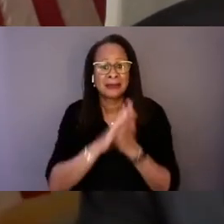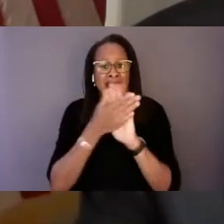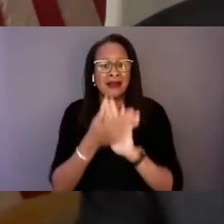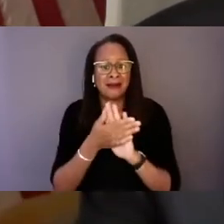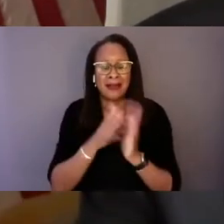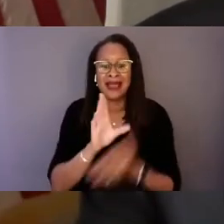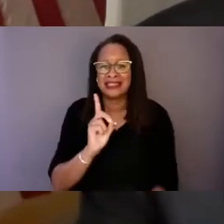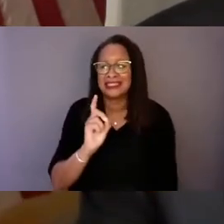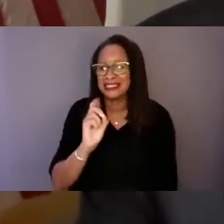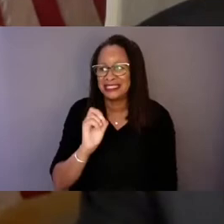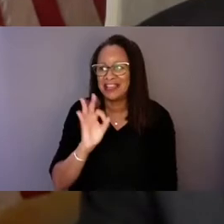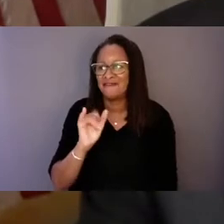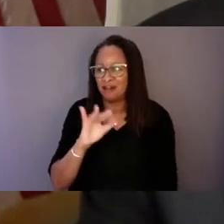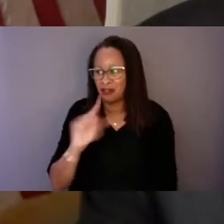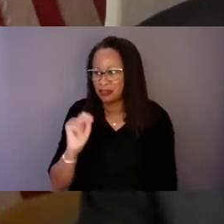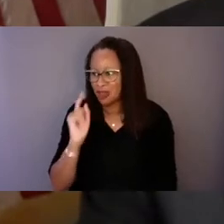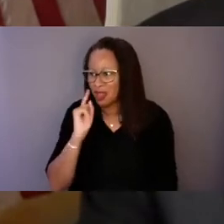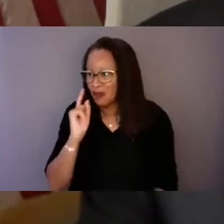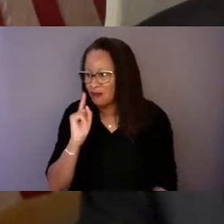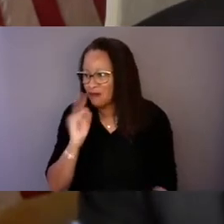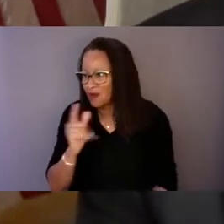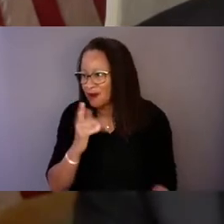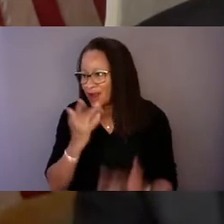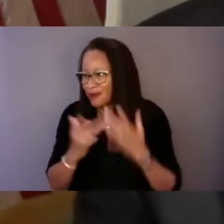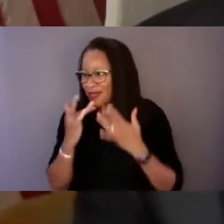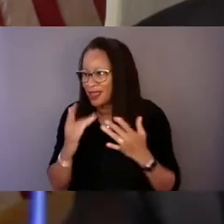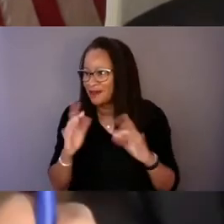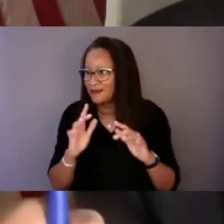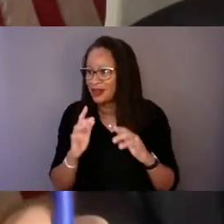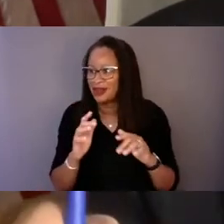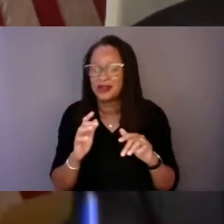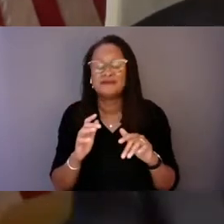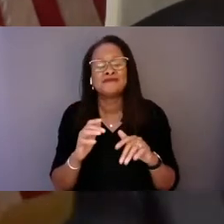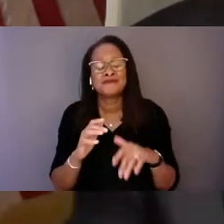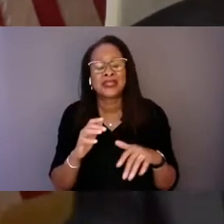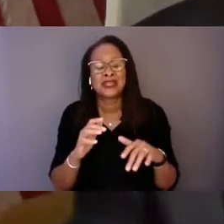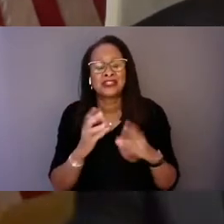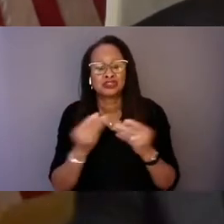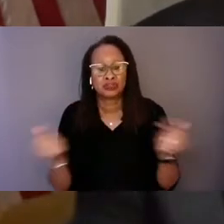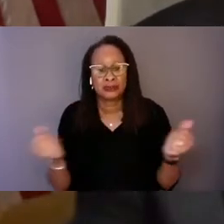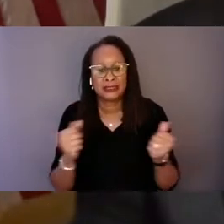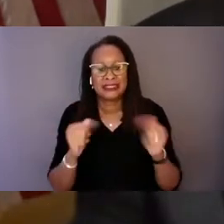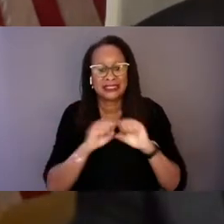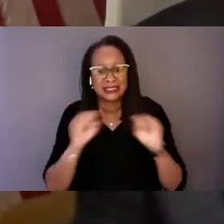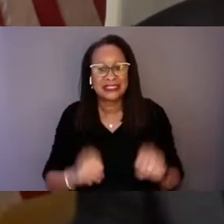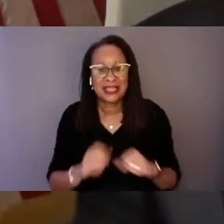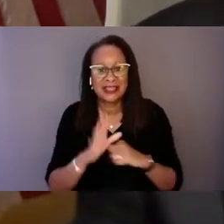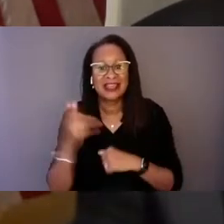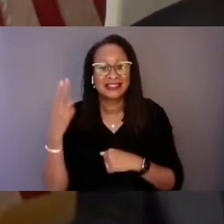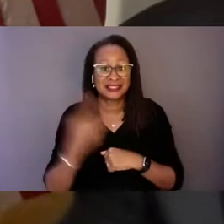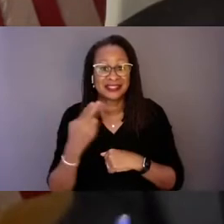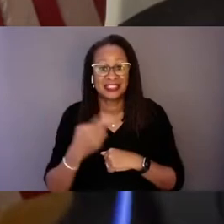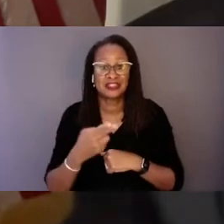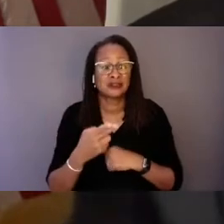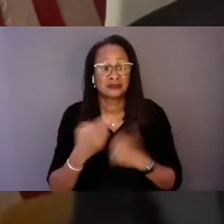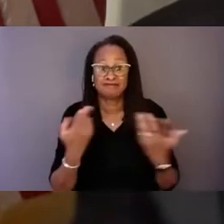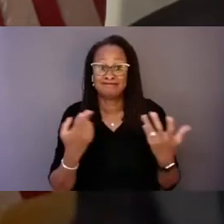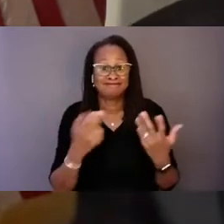of a mental health and addiction treatment system. Those are historic injustices. So to correct that,